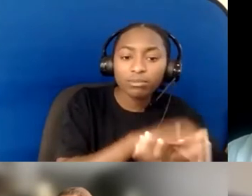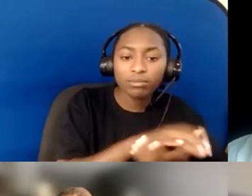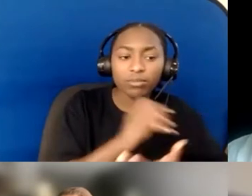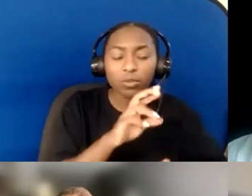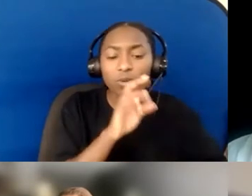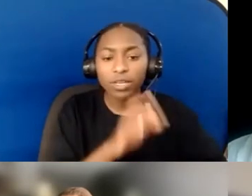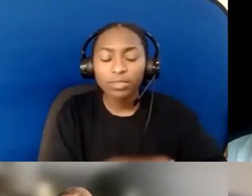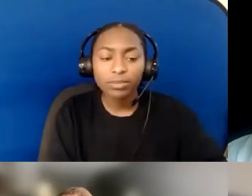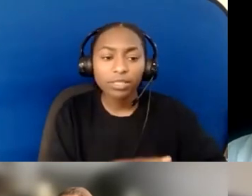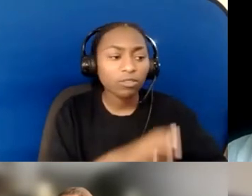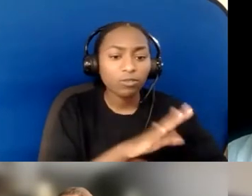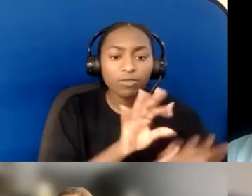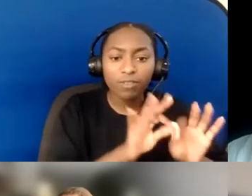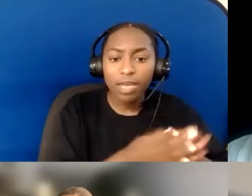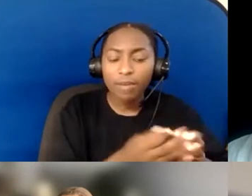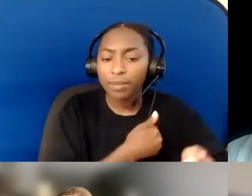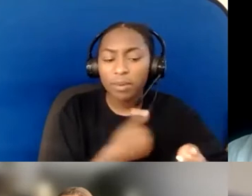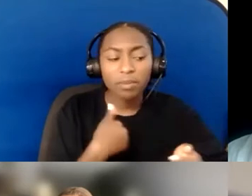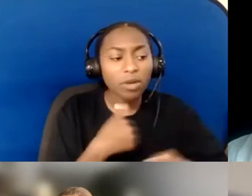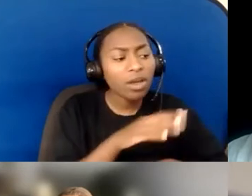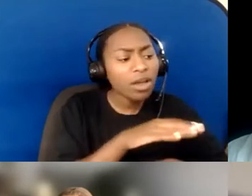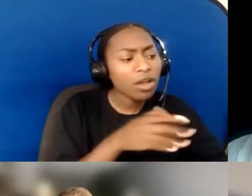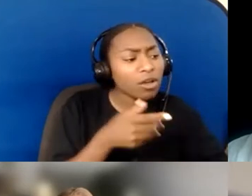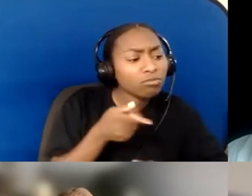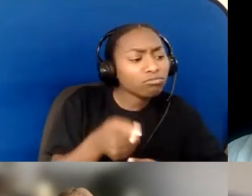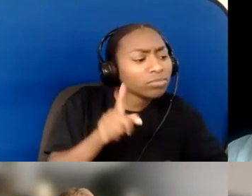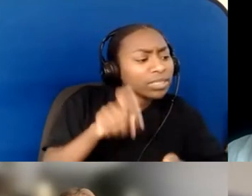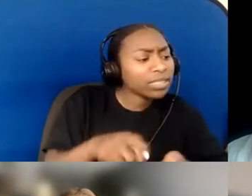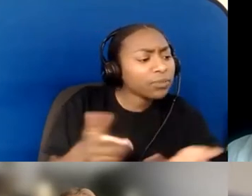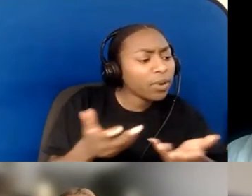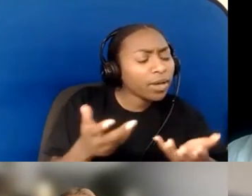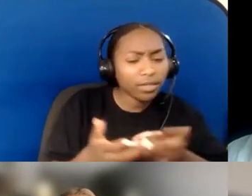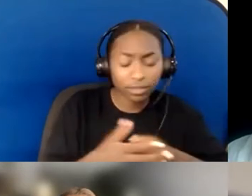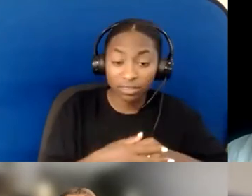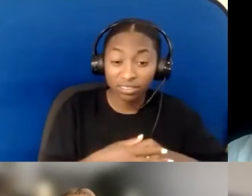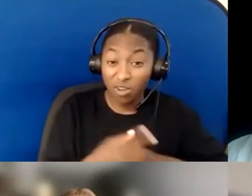as one person shared with me, he would rather be approached directly